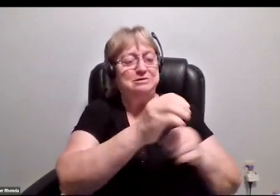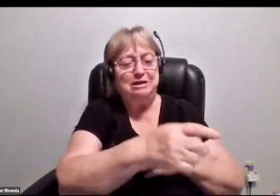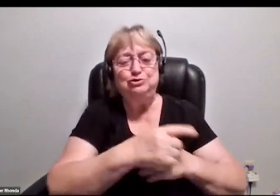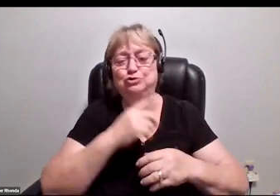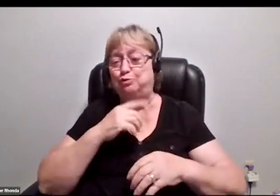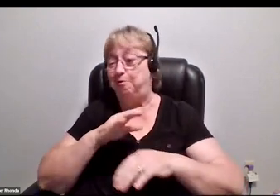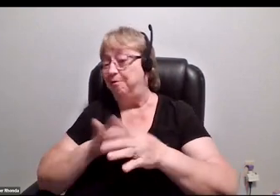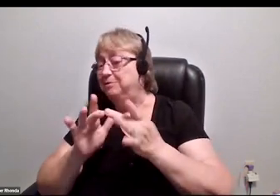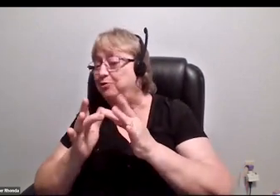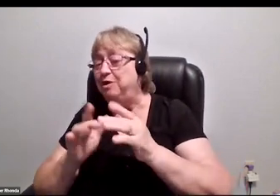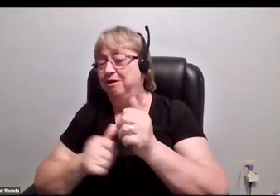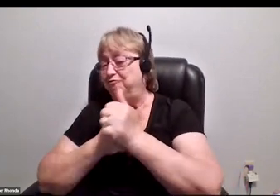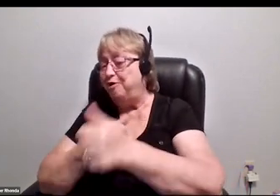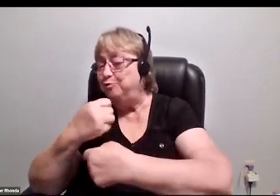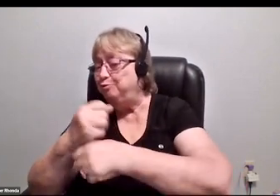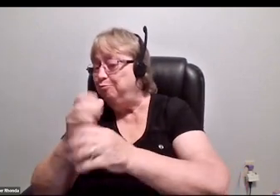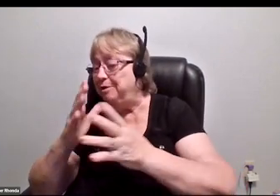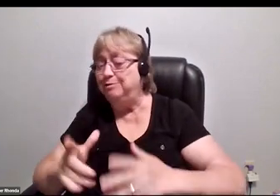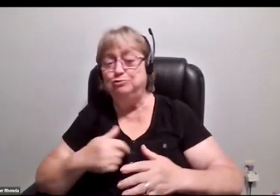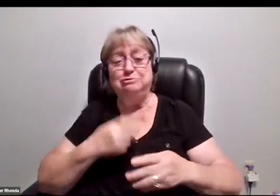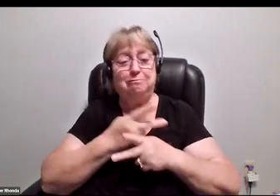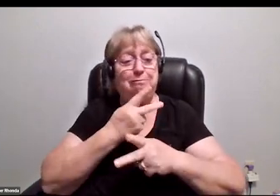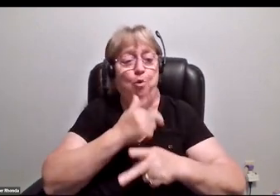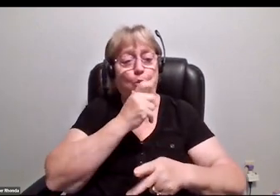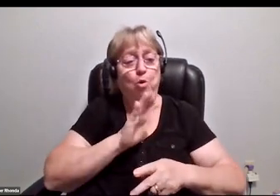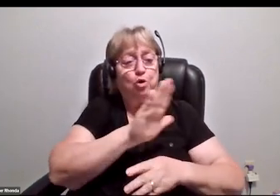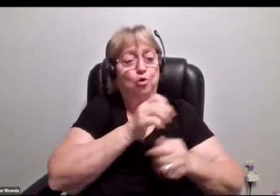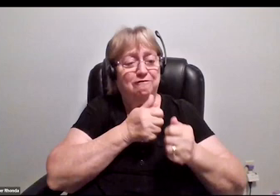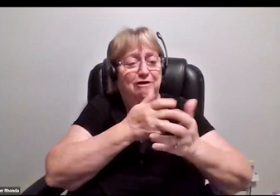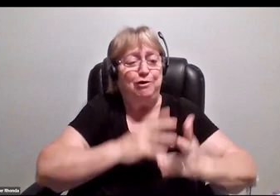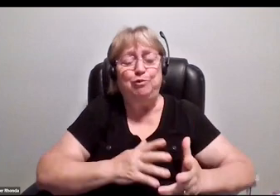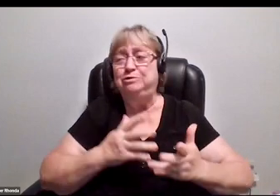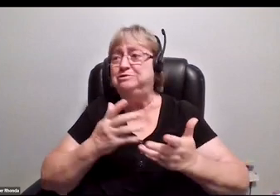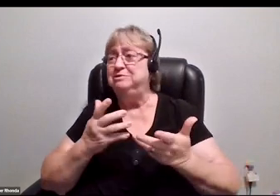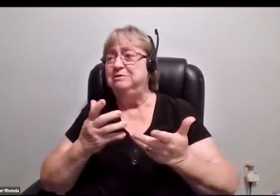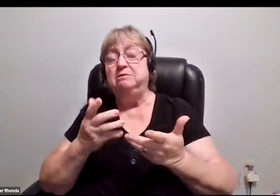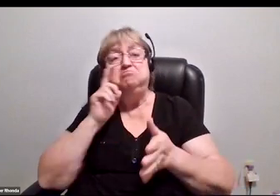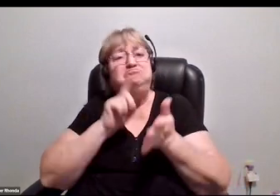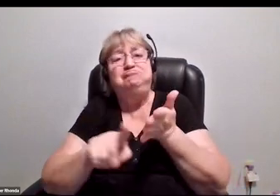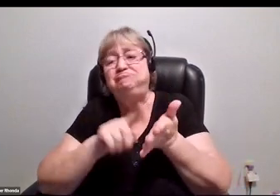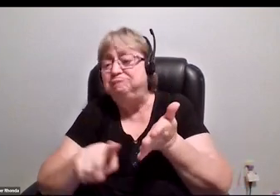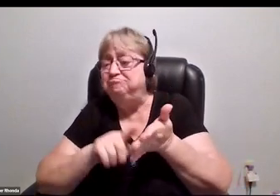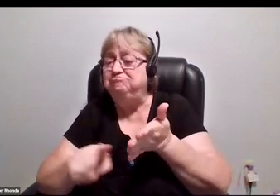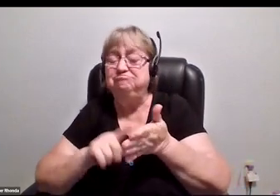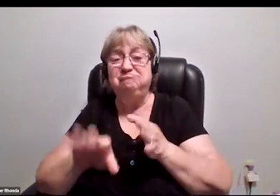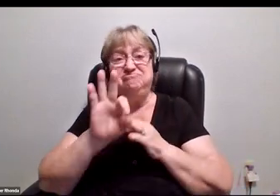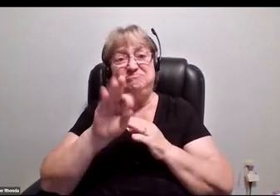and following some creators and figuring out who their followers are. Whether it be just checking out folks in Facebook groups.